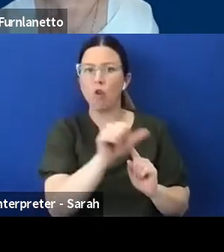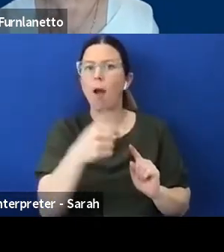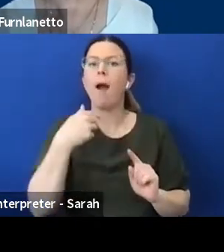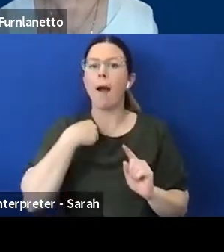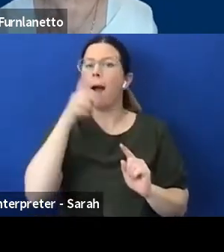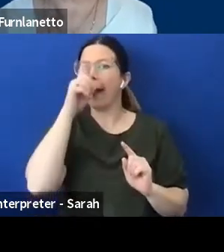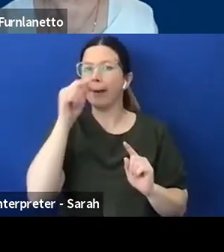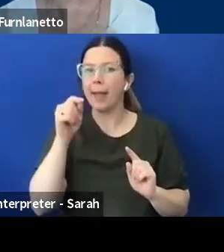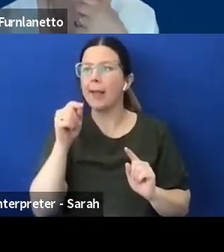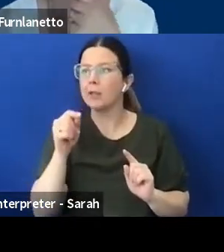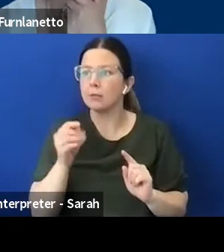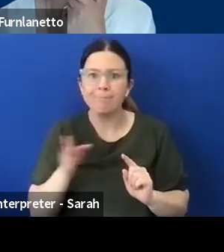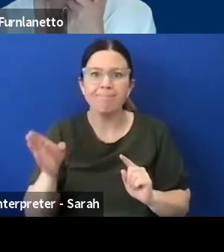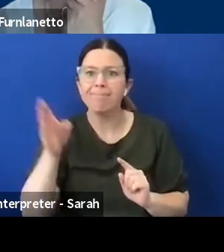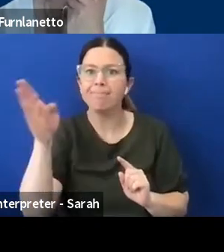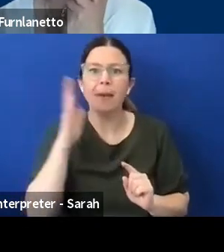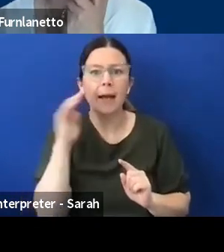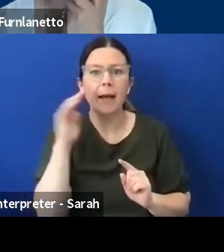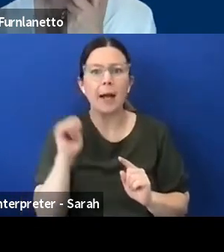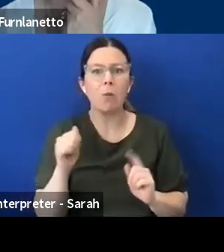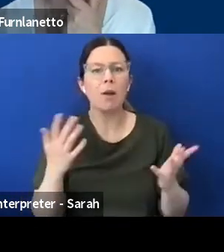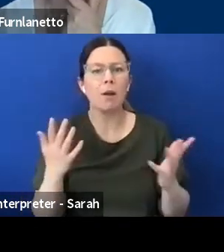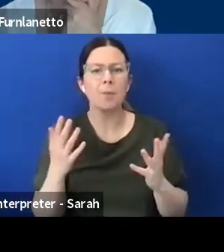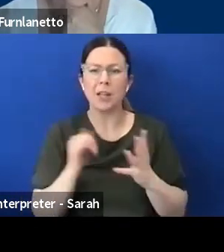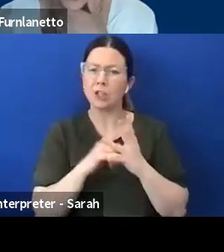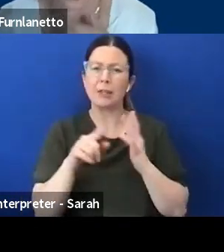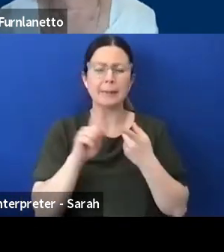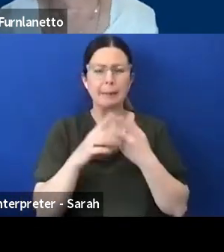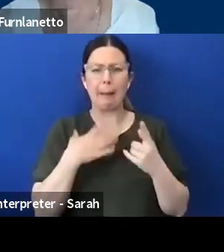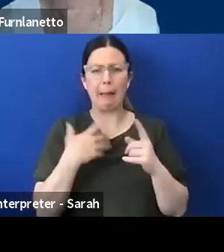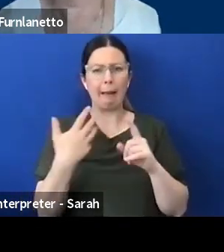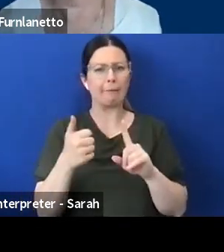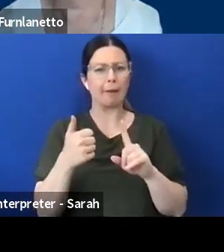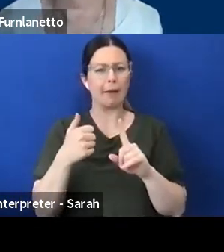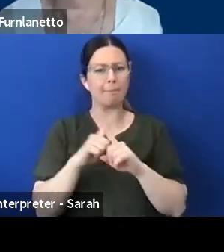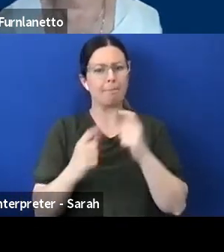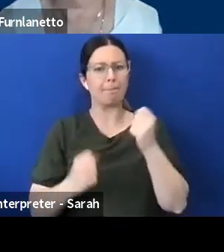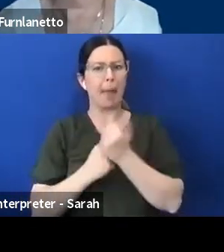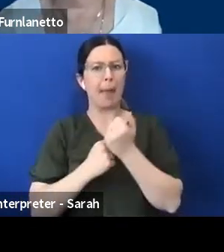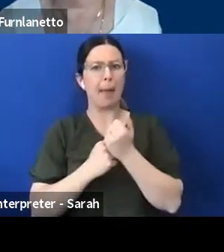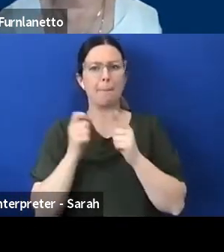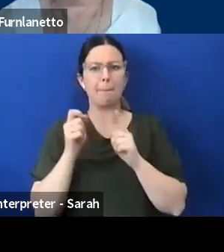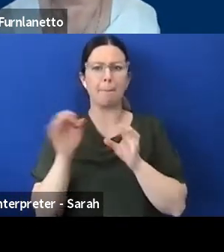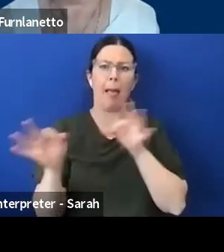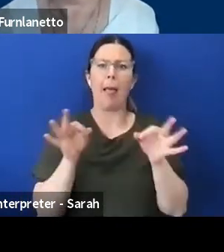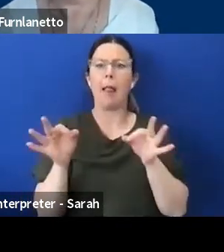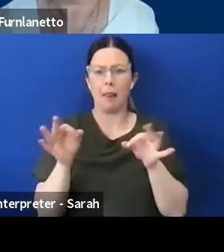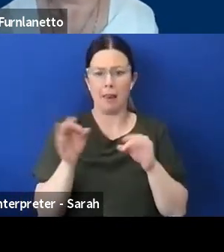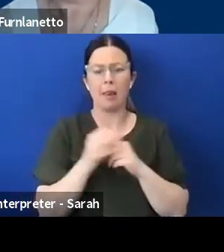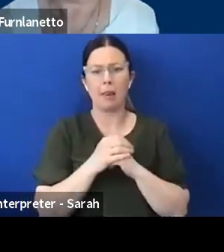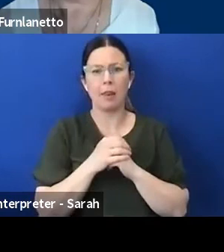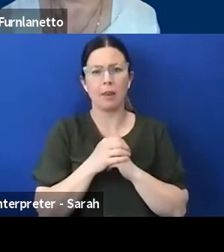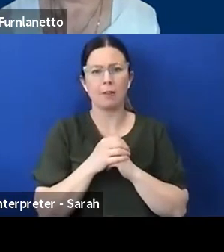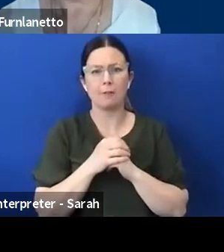that? So you have to have a backup plan that I think we need to look at, not necessarily now